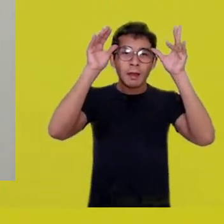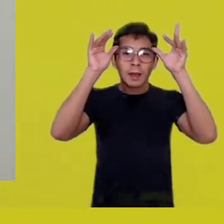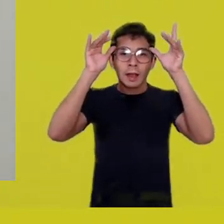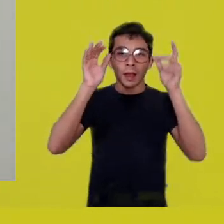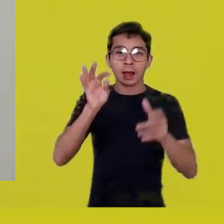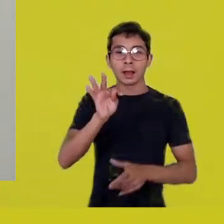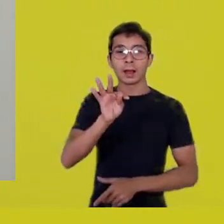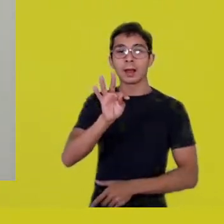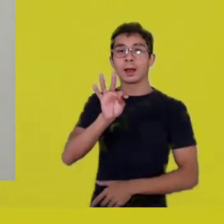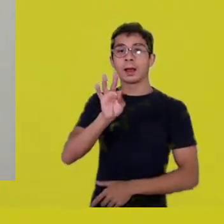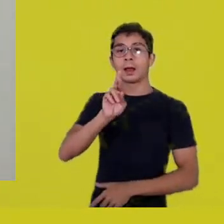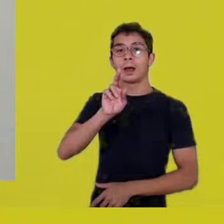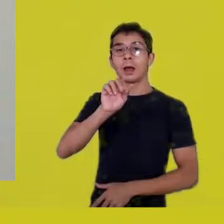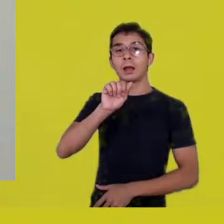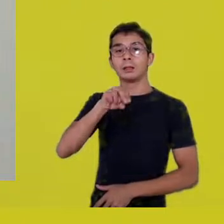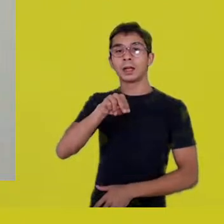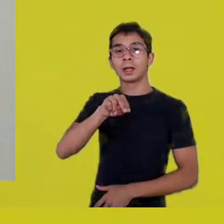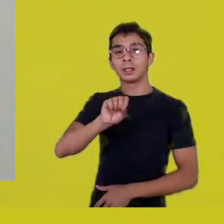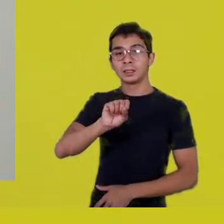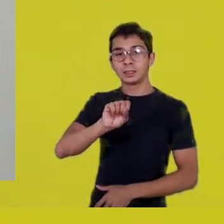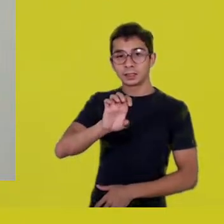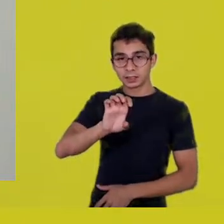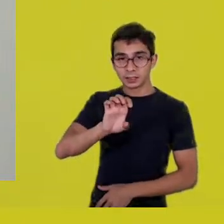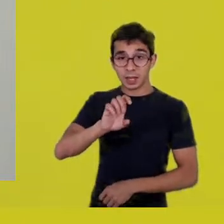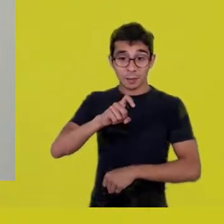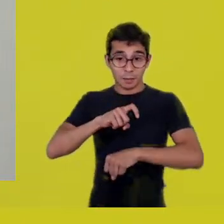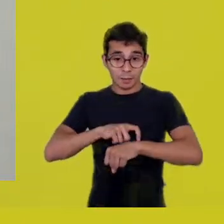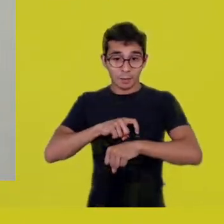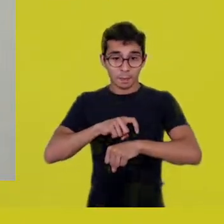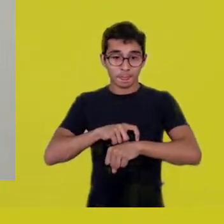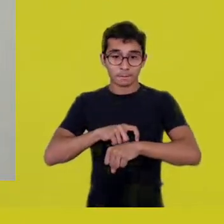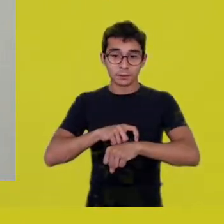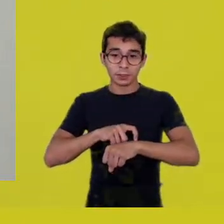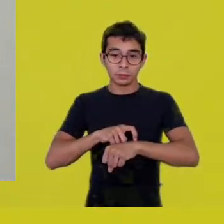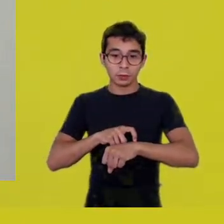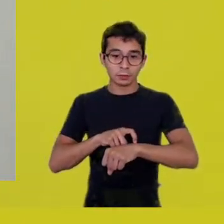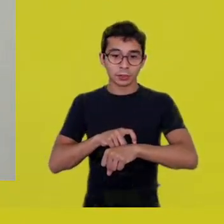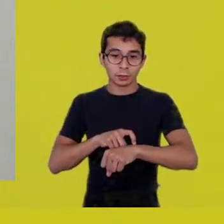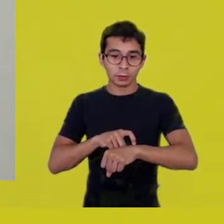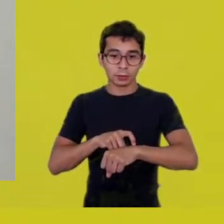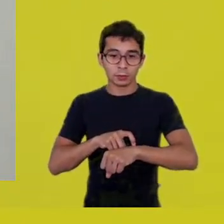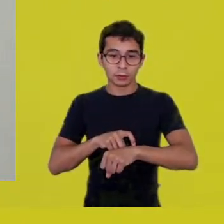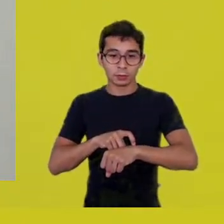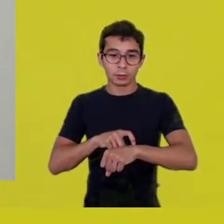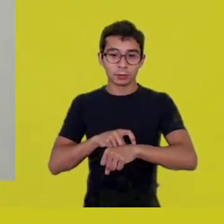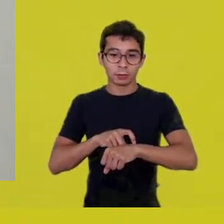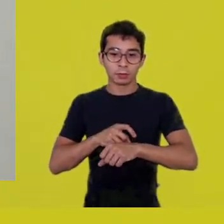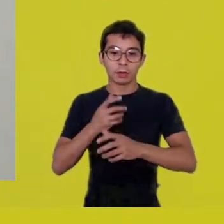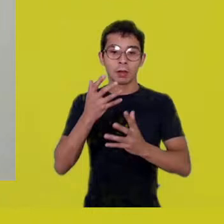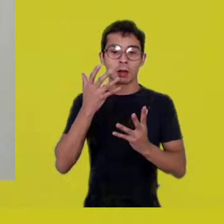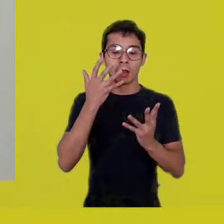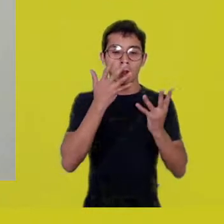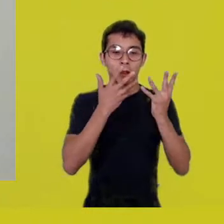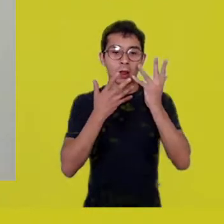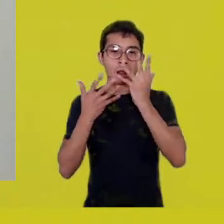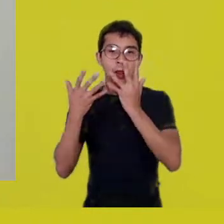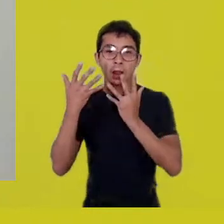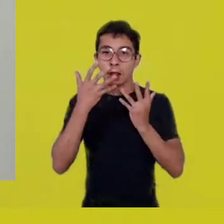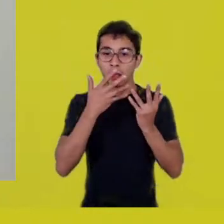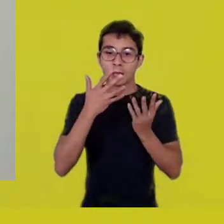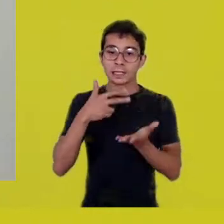when you mix yourself up with the timeless presence,